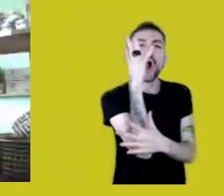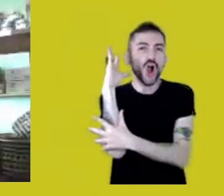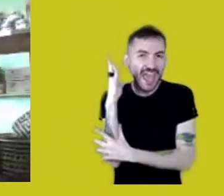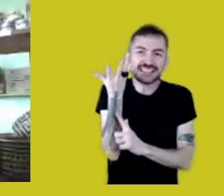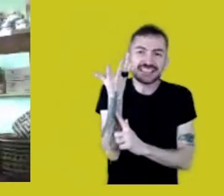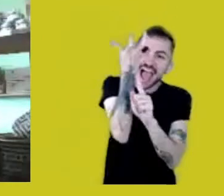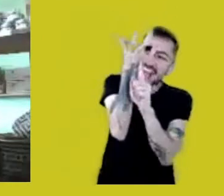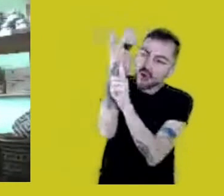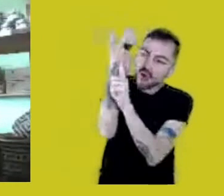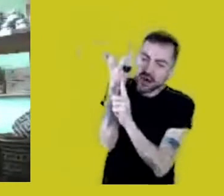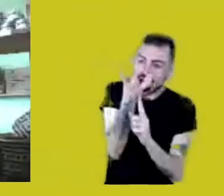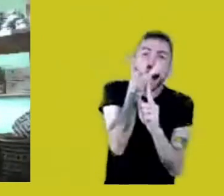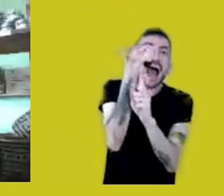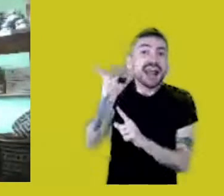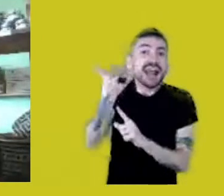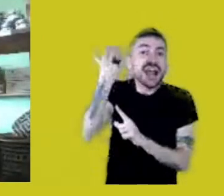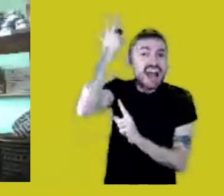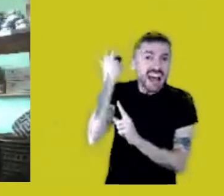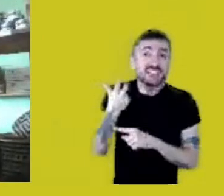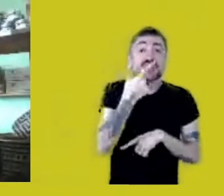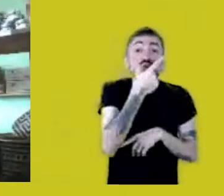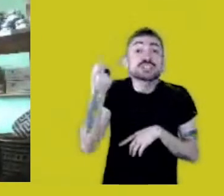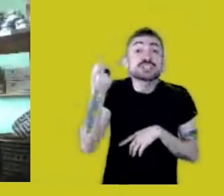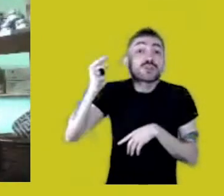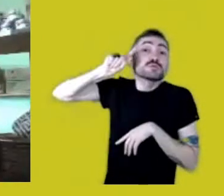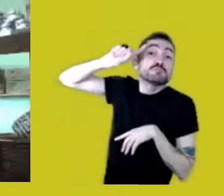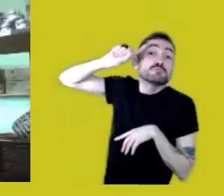had been there for 200 million years,